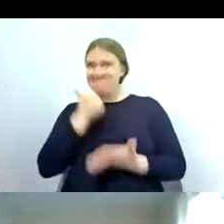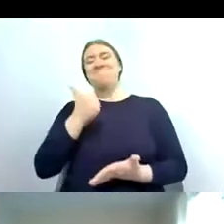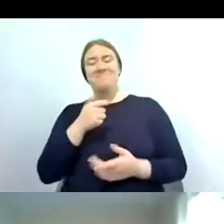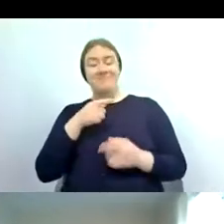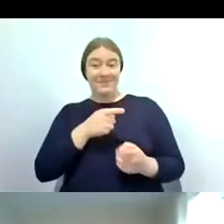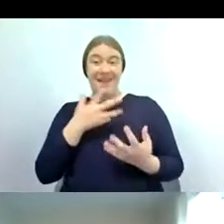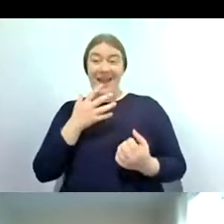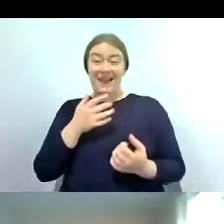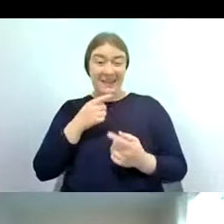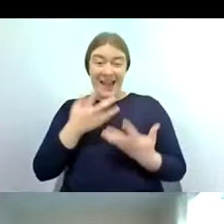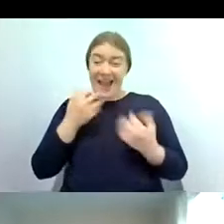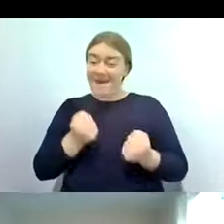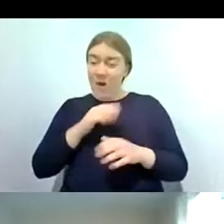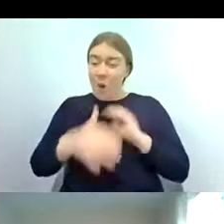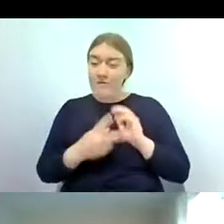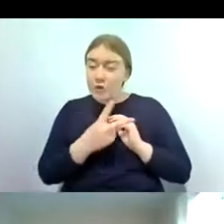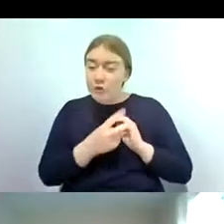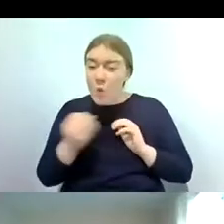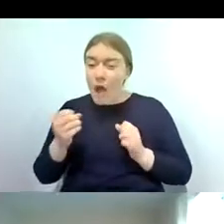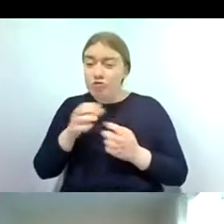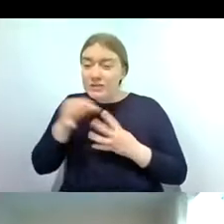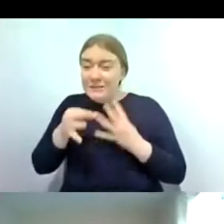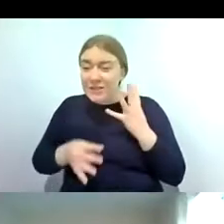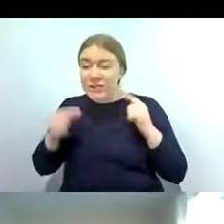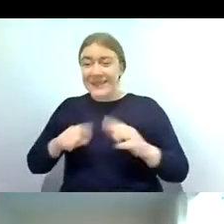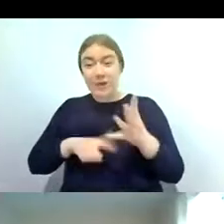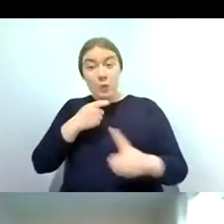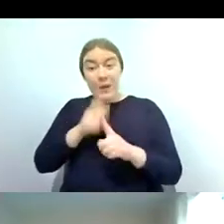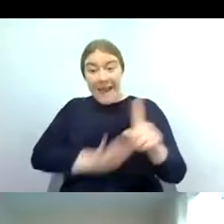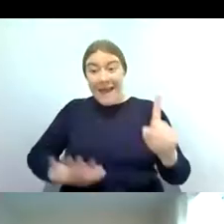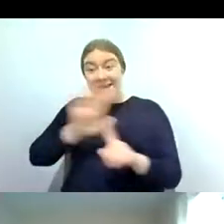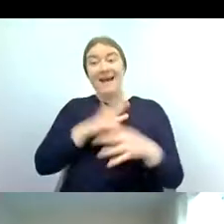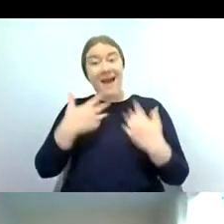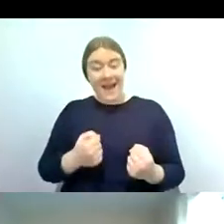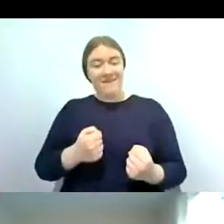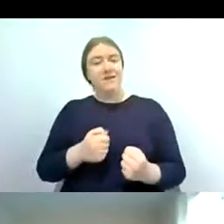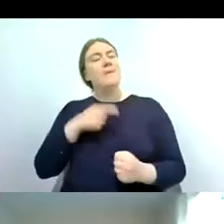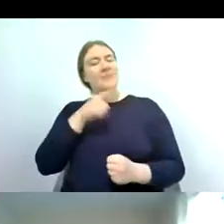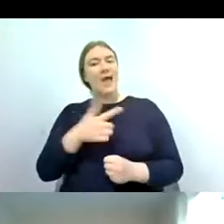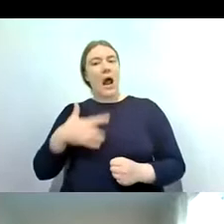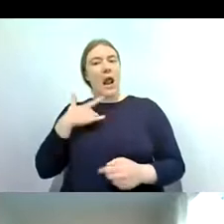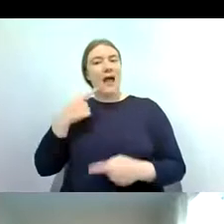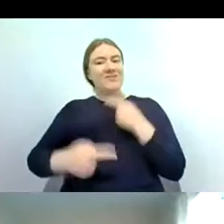200 species in the uk and and we're back to quite a simple life cycle with caddisflies